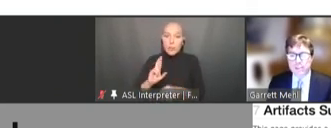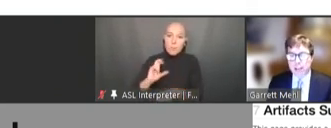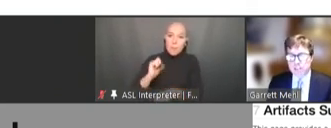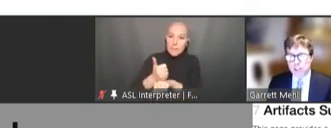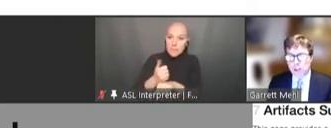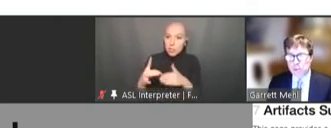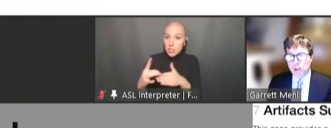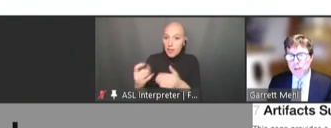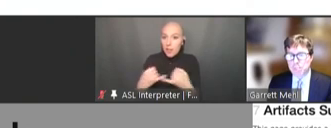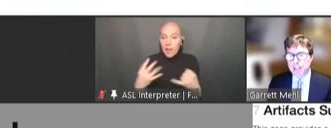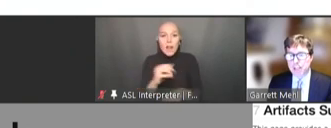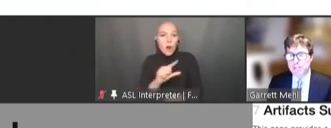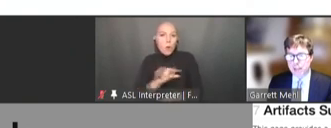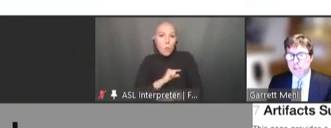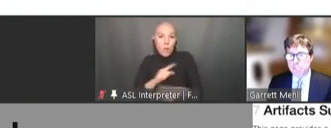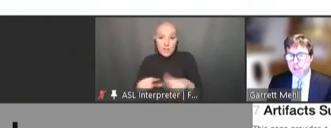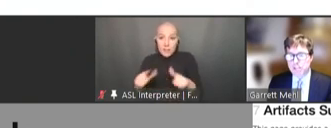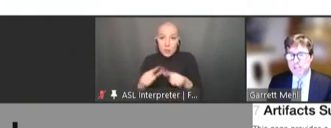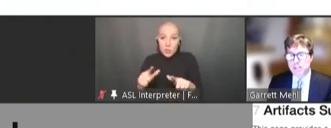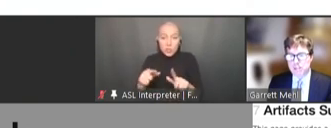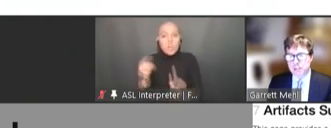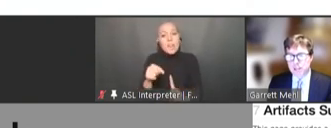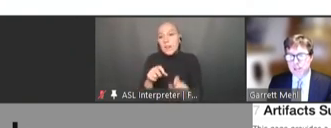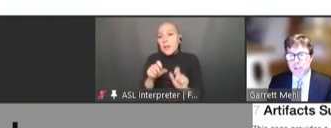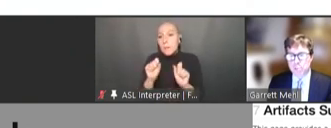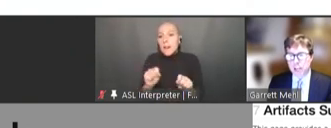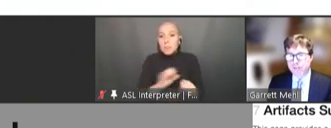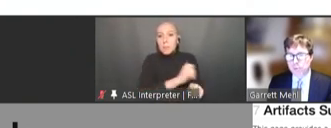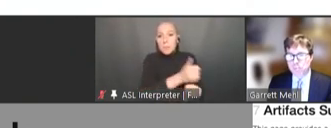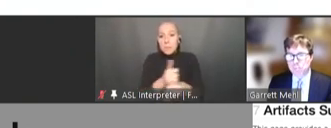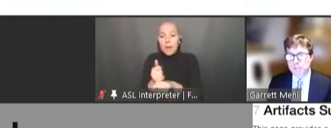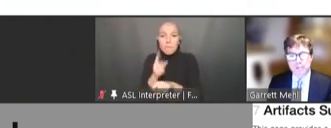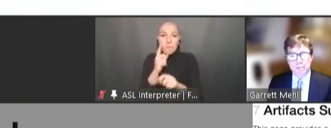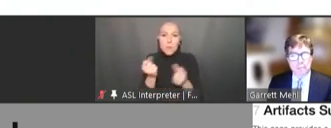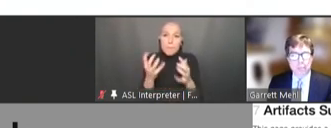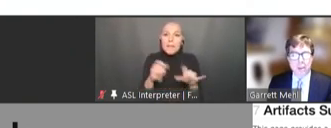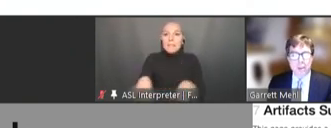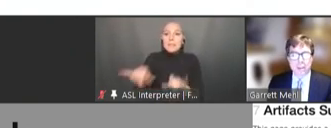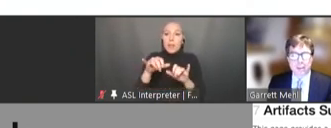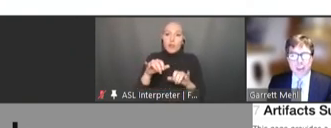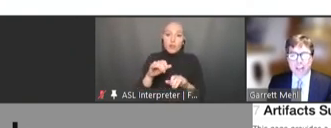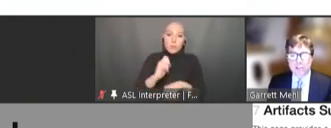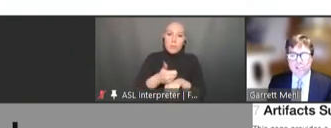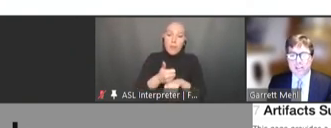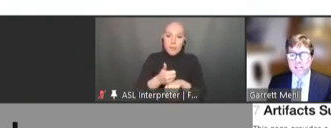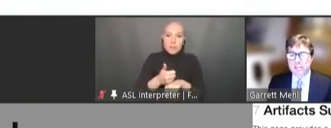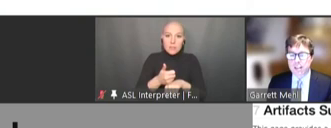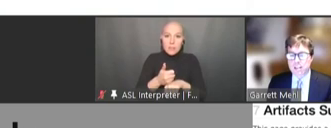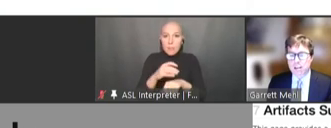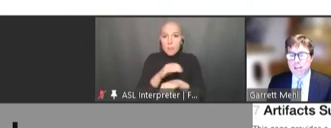executable on many standards-based technology platforms. The advantage is the technology